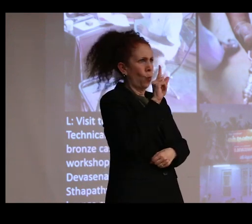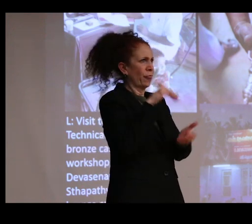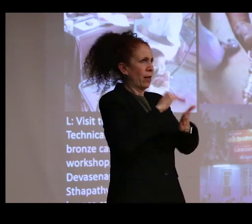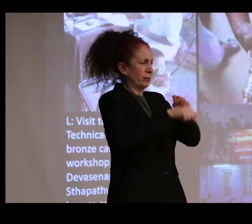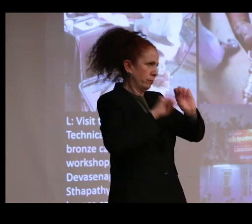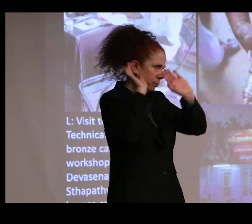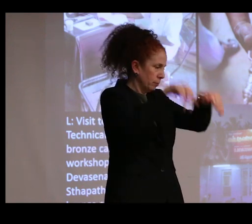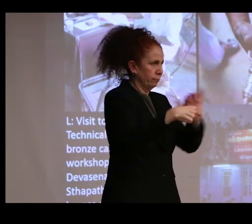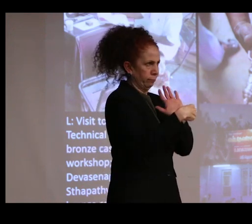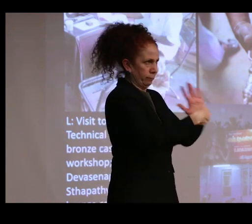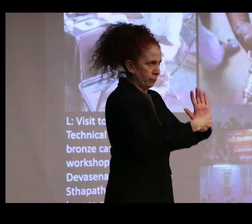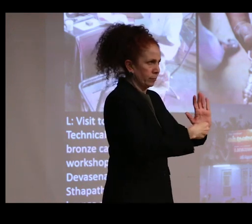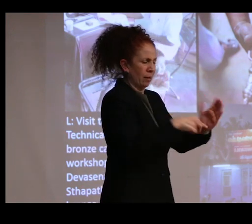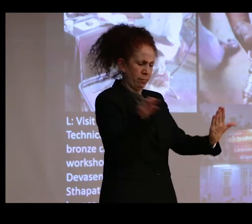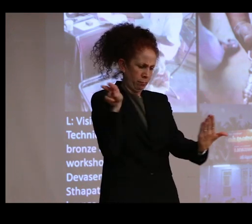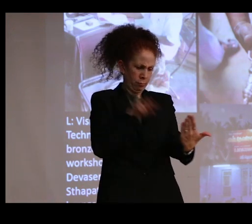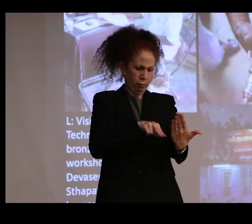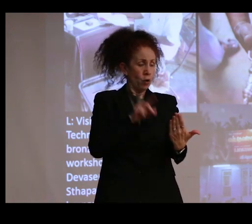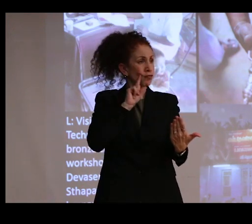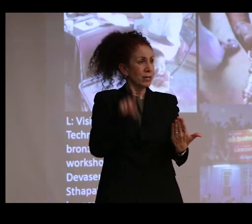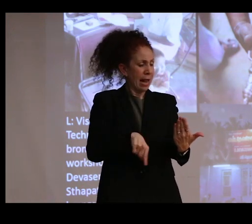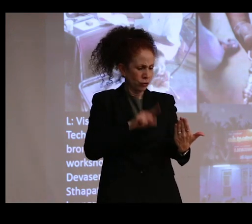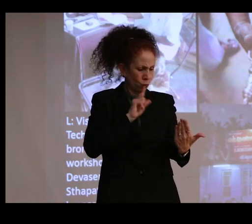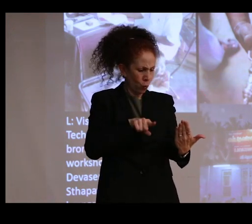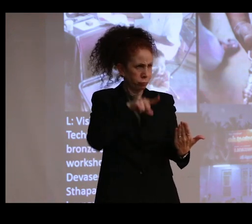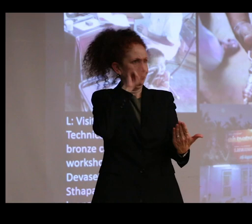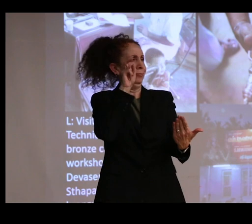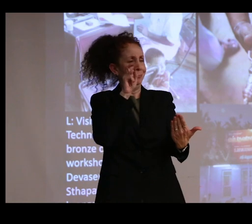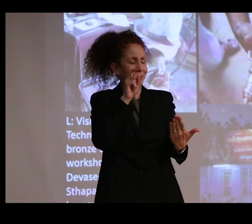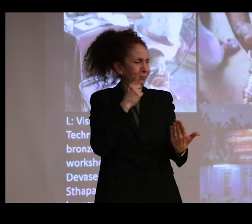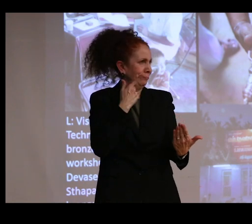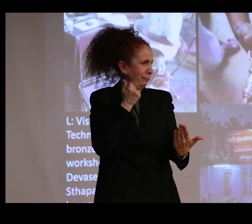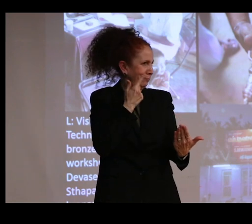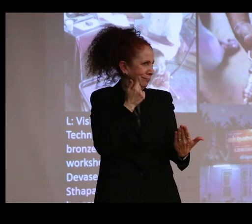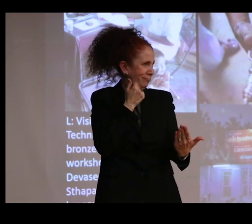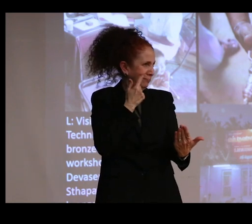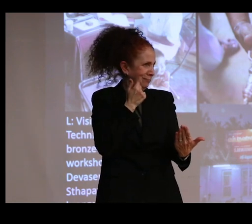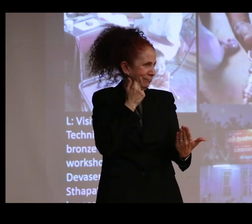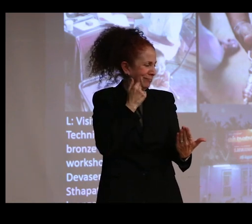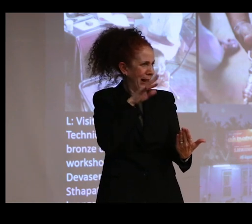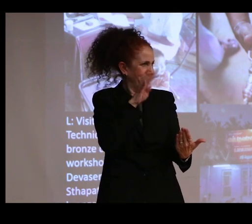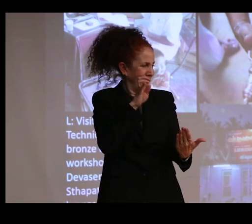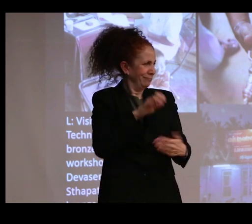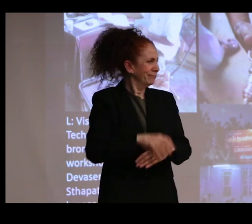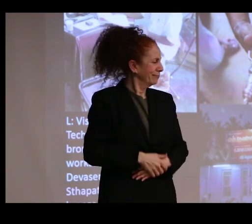And the general reaction to the advertisement was one of bemusement and befuddlement.